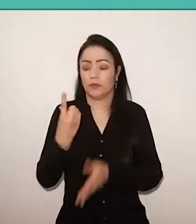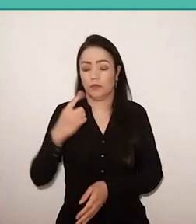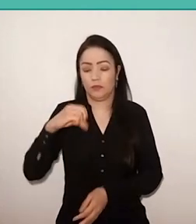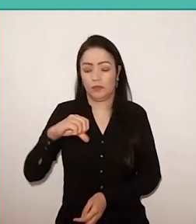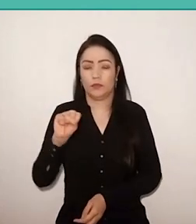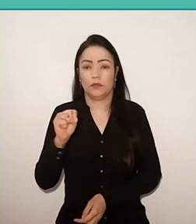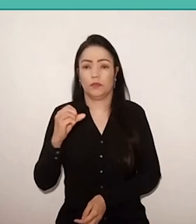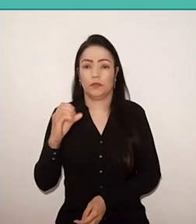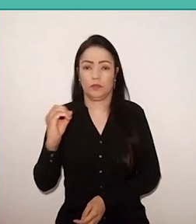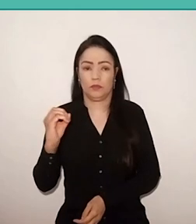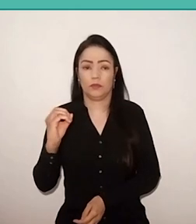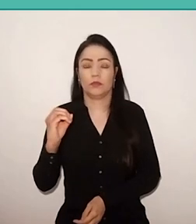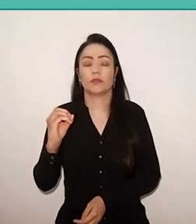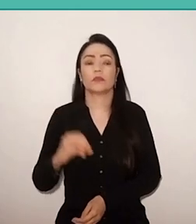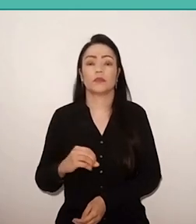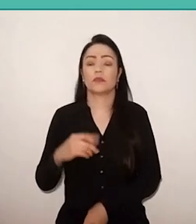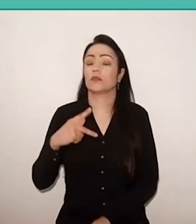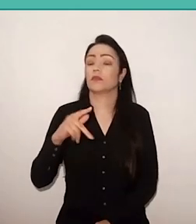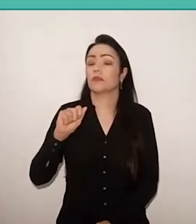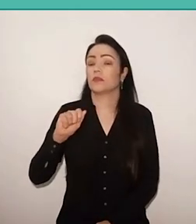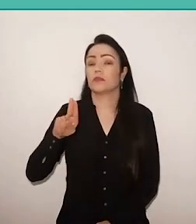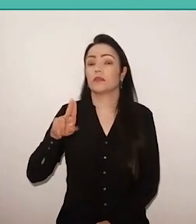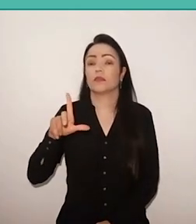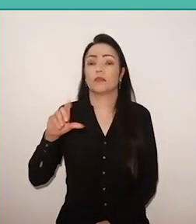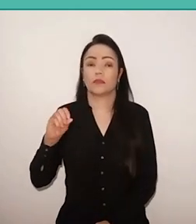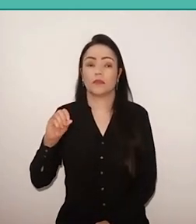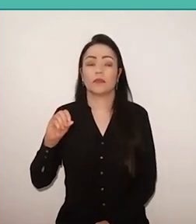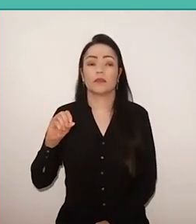Paulo was, very quickly, in Bolivia,